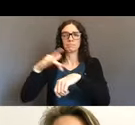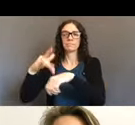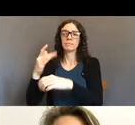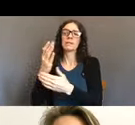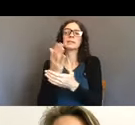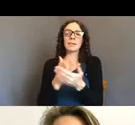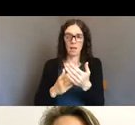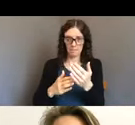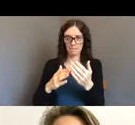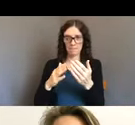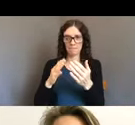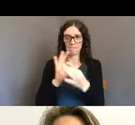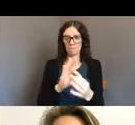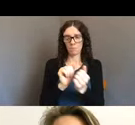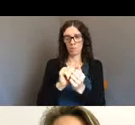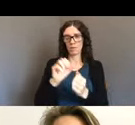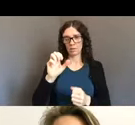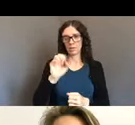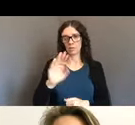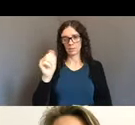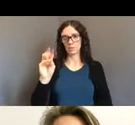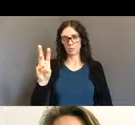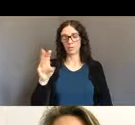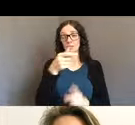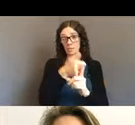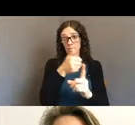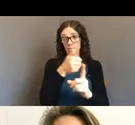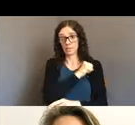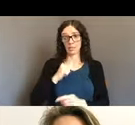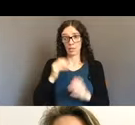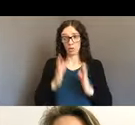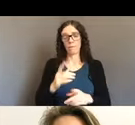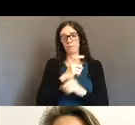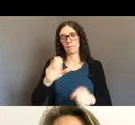but Sara Gelser is a senator, from Corvallis. She's one of our state senators,